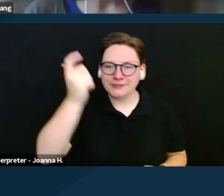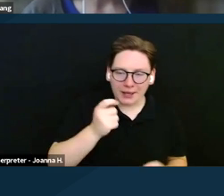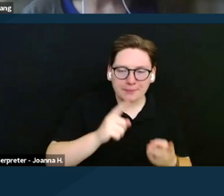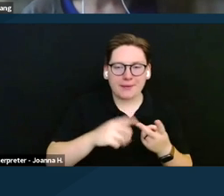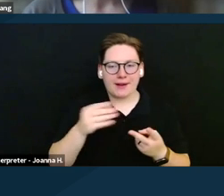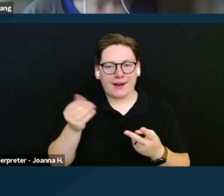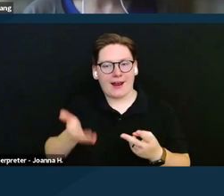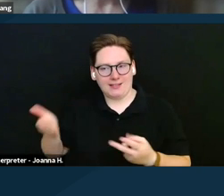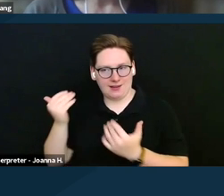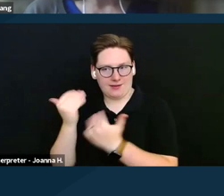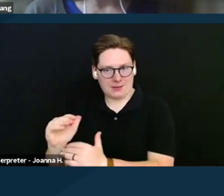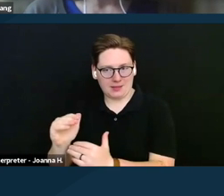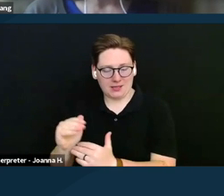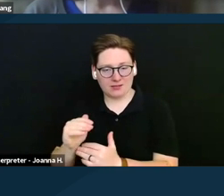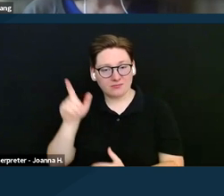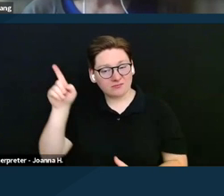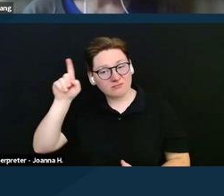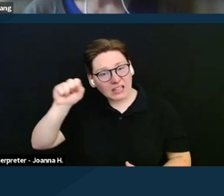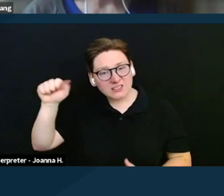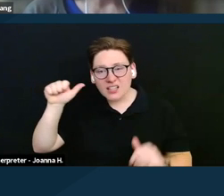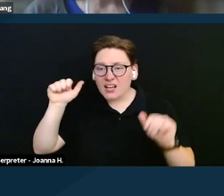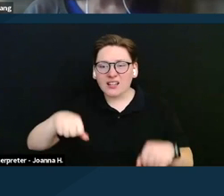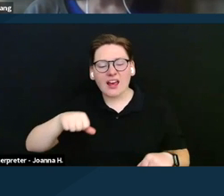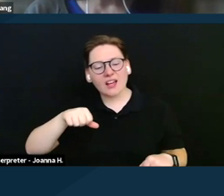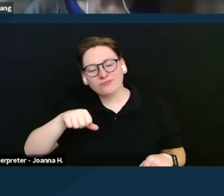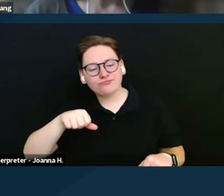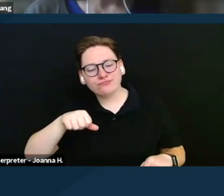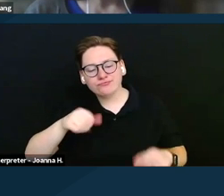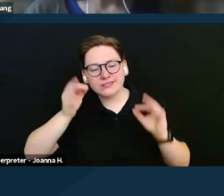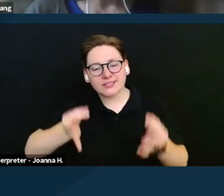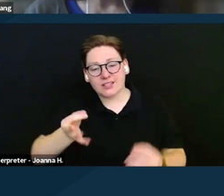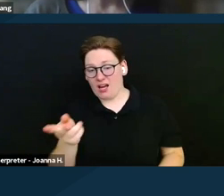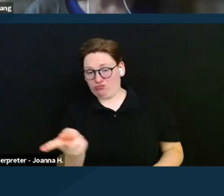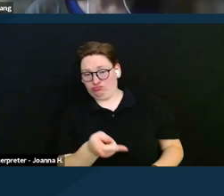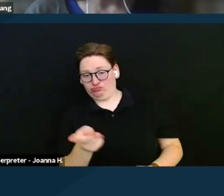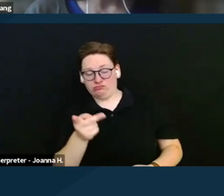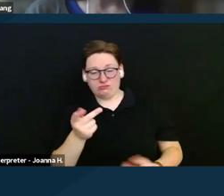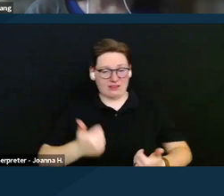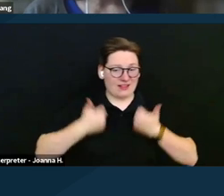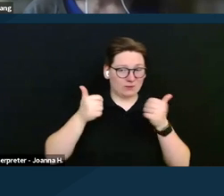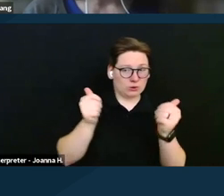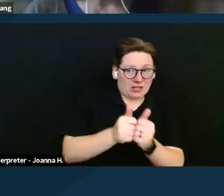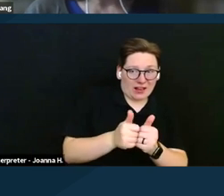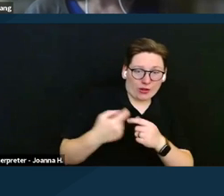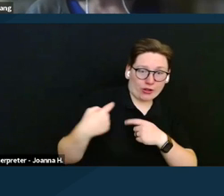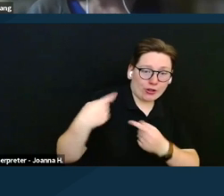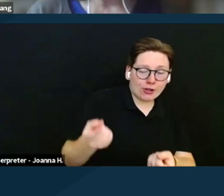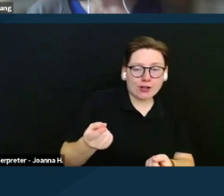So SSA can decide that two SSI beneficiaries who are living together are holding out